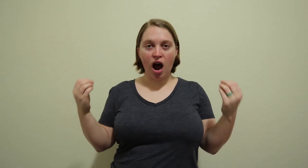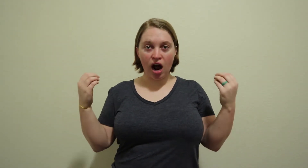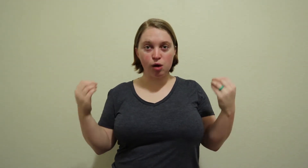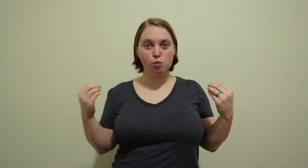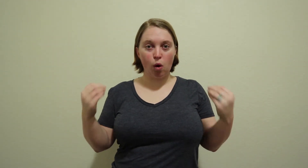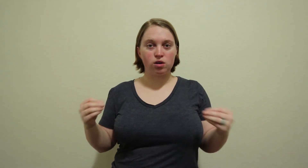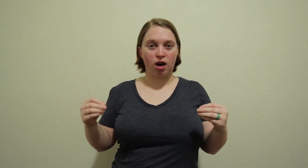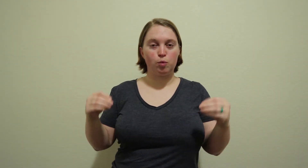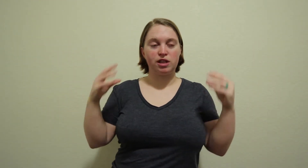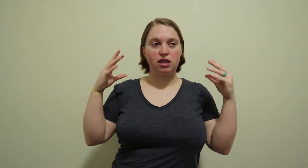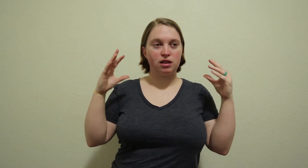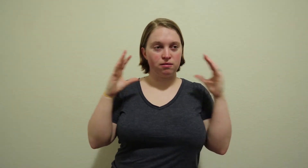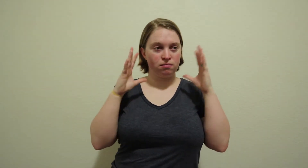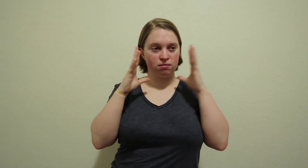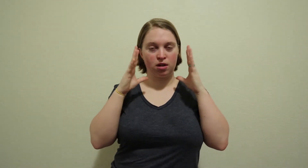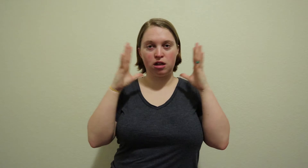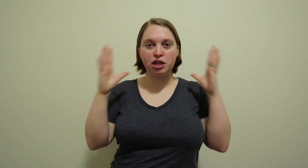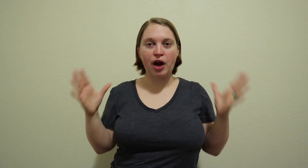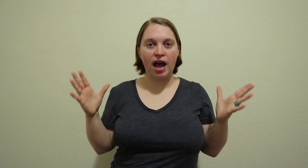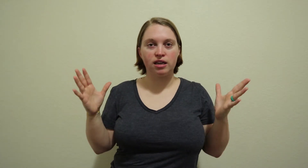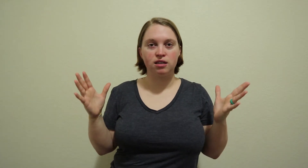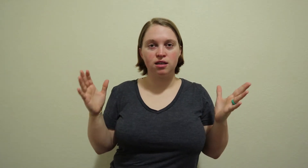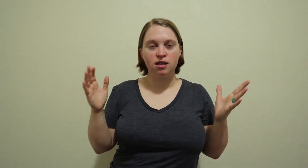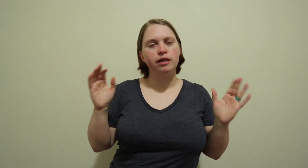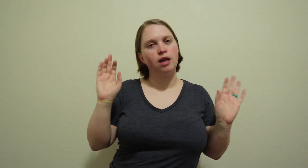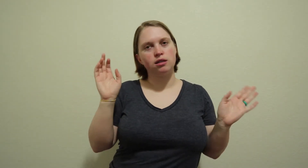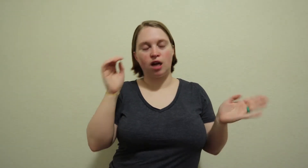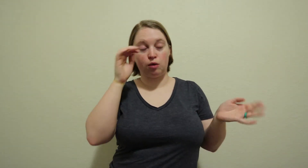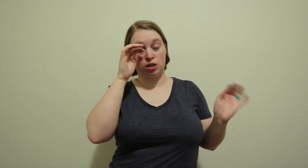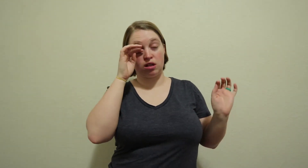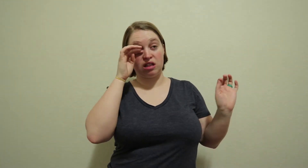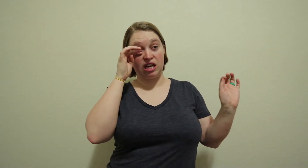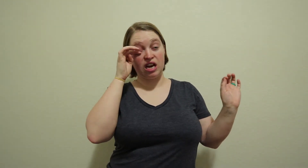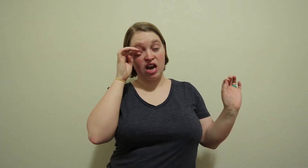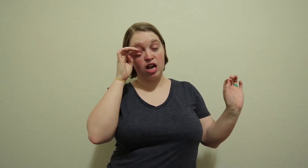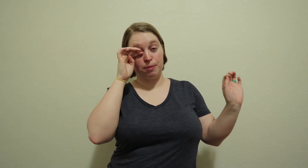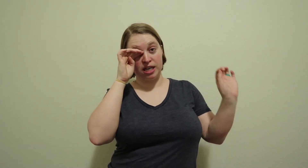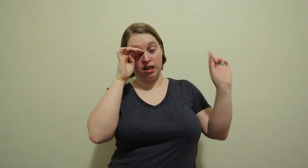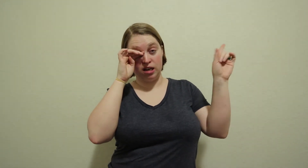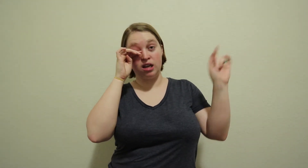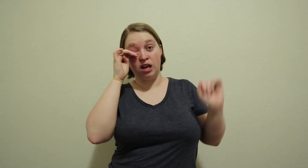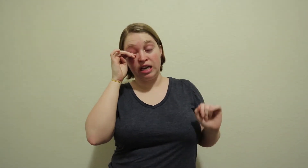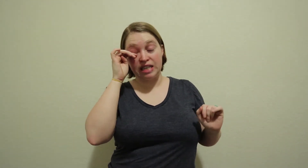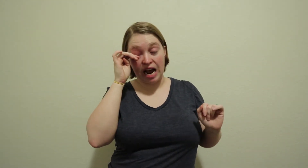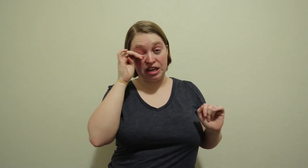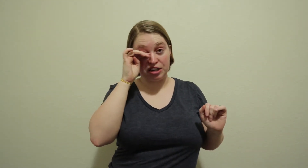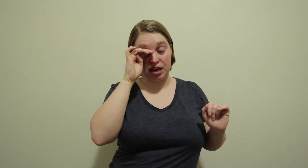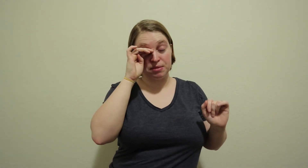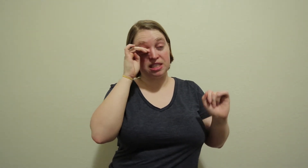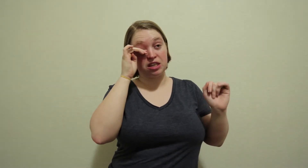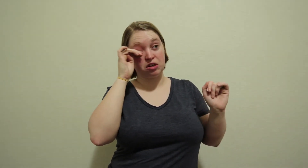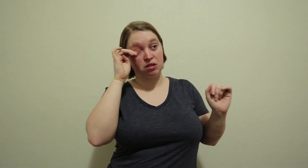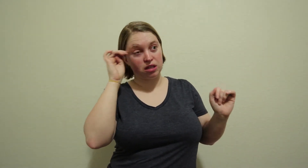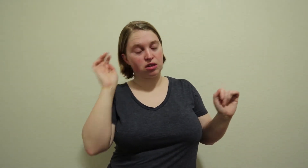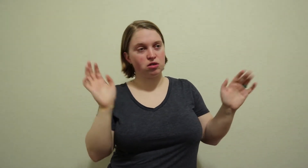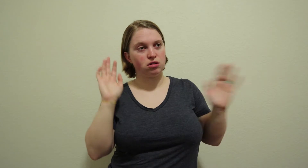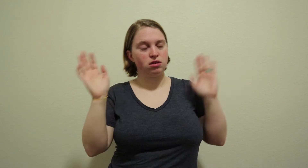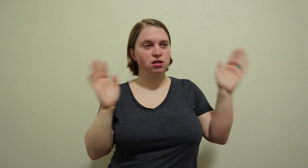I woke up with clear headed, yes, I was a little bit tired, I'm still a little